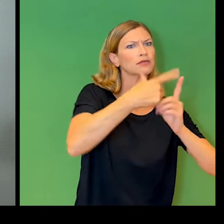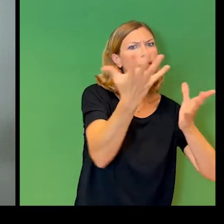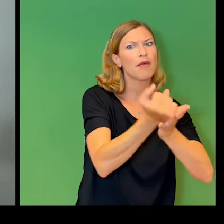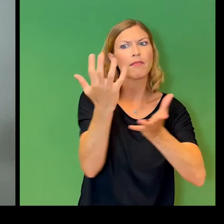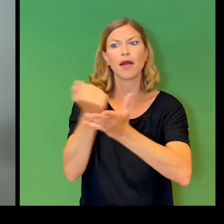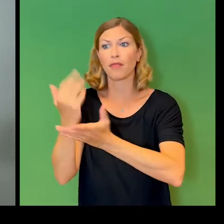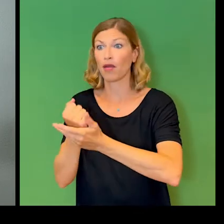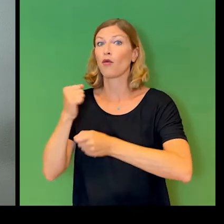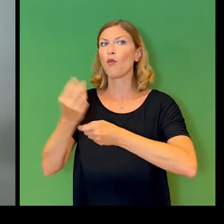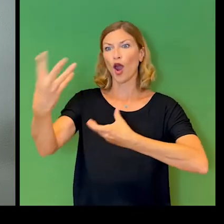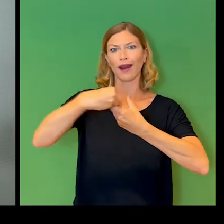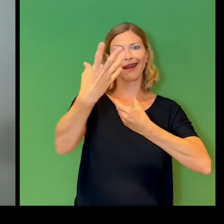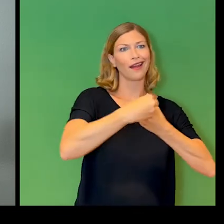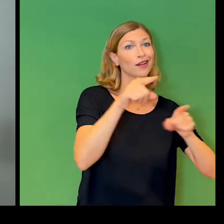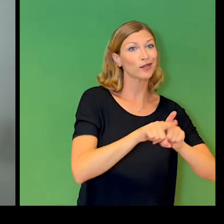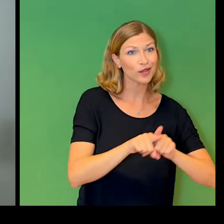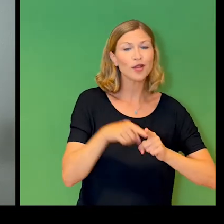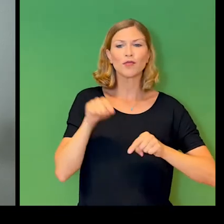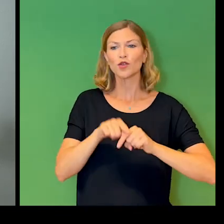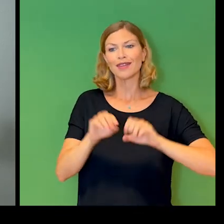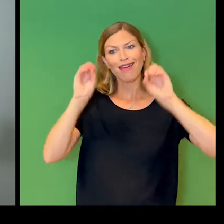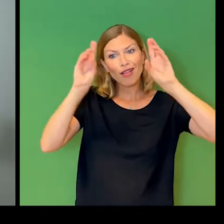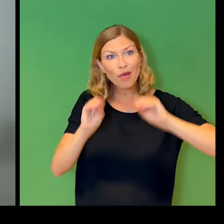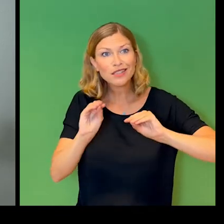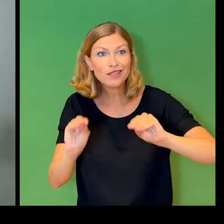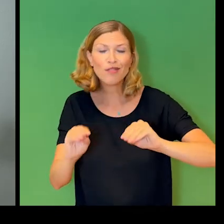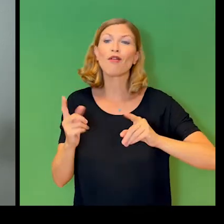and education, and probably better tuned entertainment.